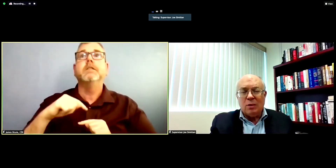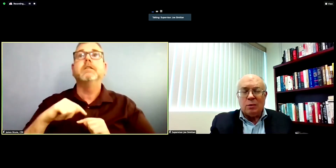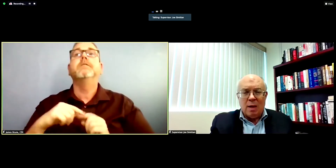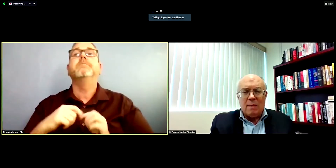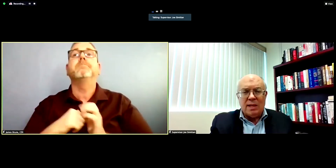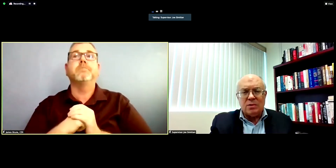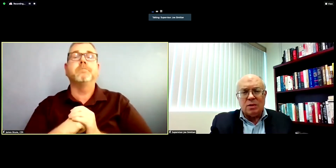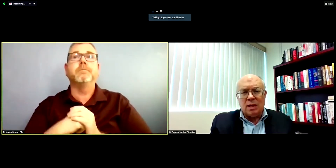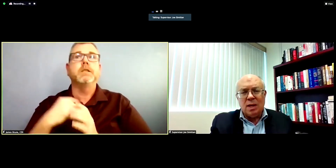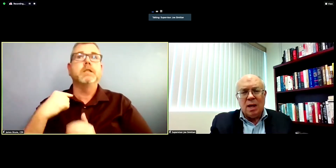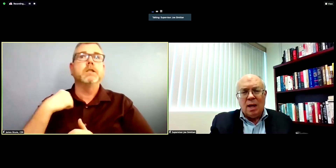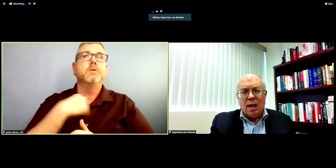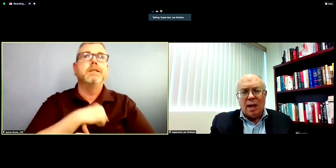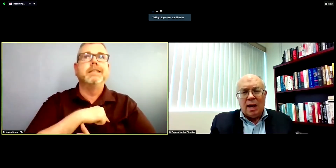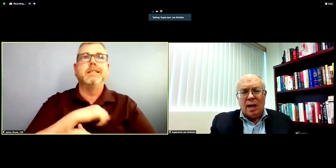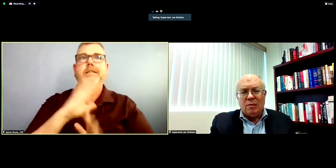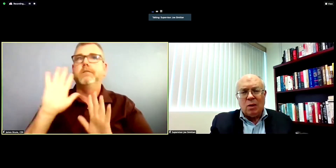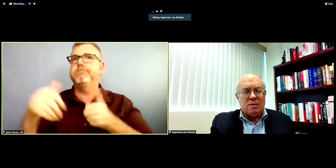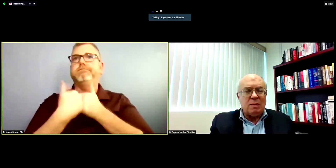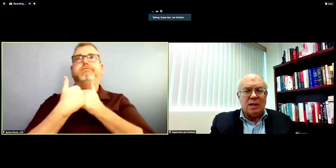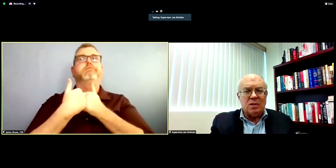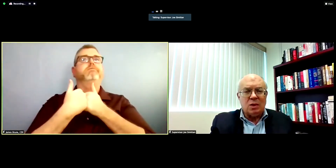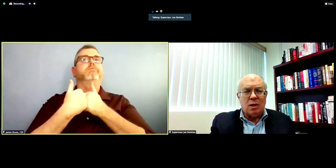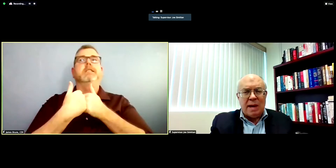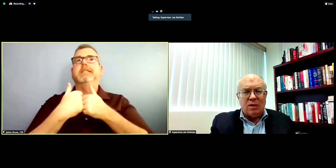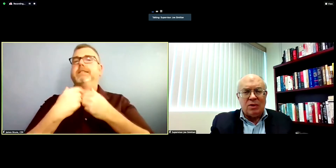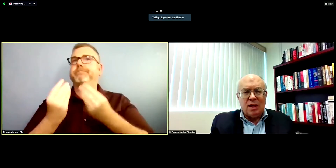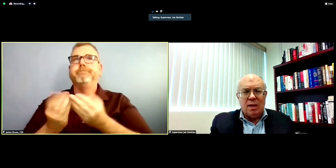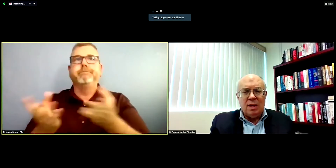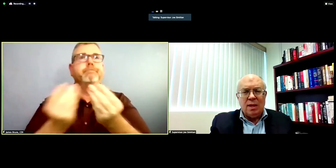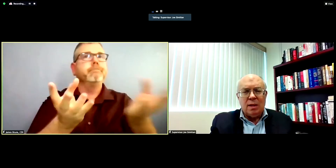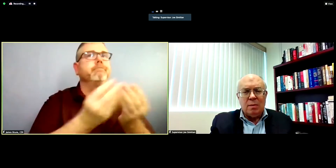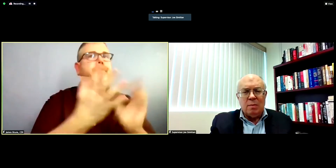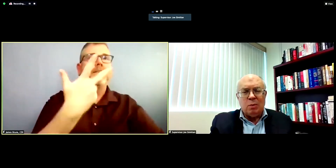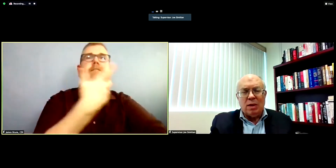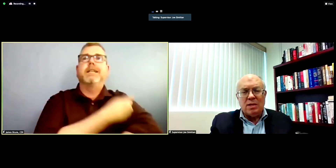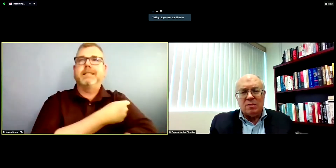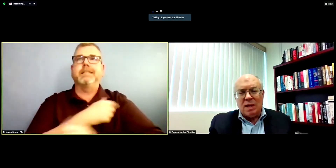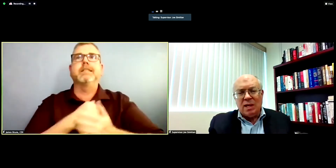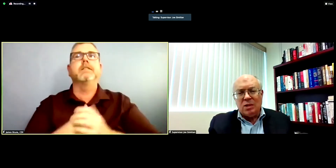and throughout my district, I, of course, have been concerned about the importance of making